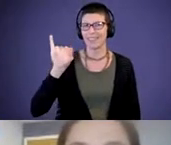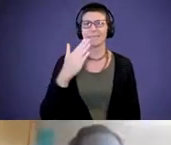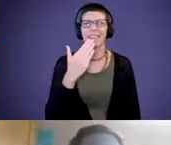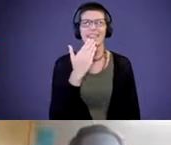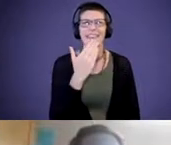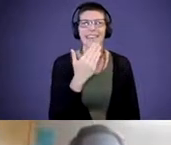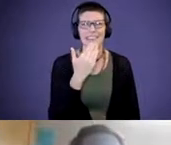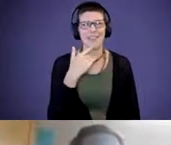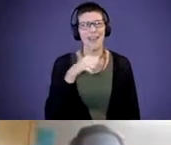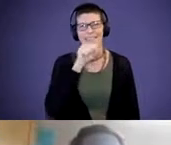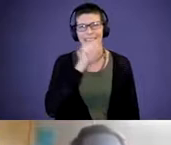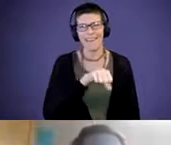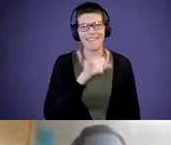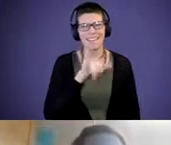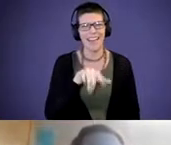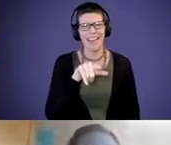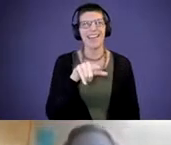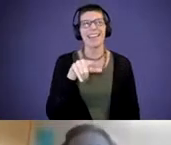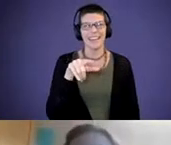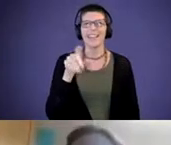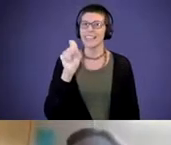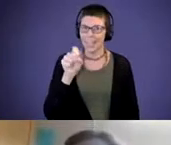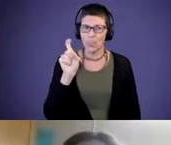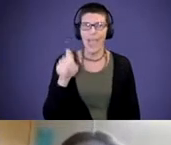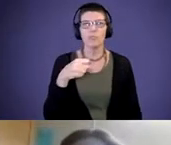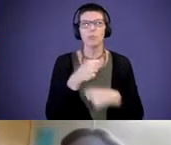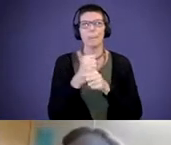And it is, we've gotta make it fit in our lives. When it's the extra work,